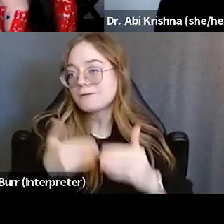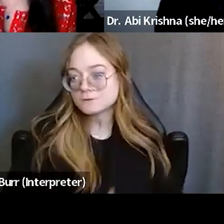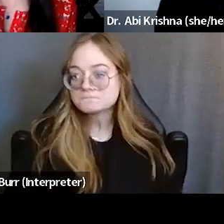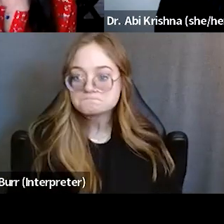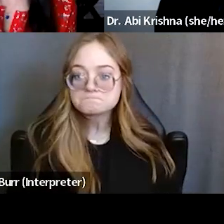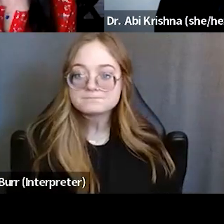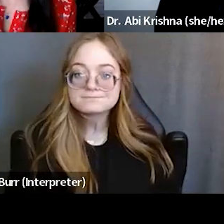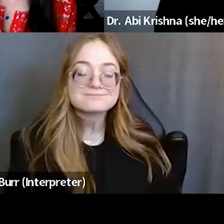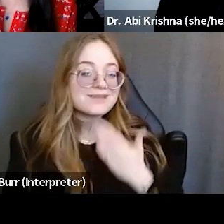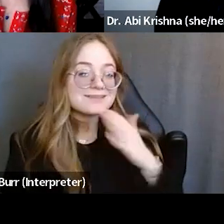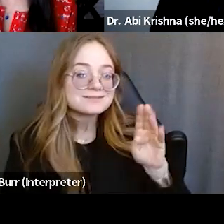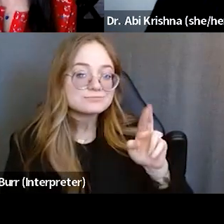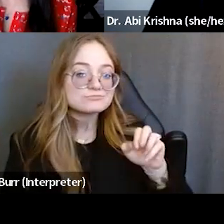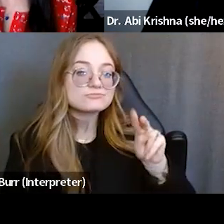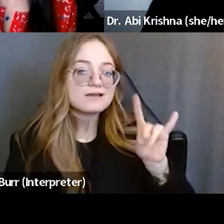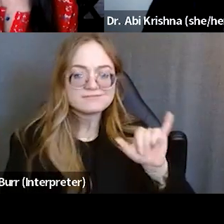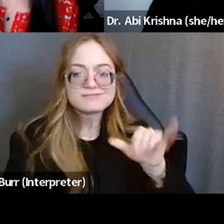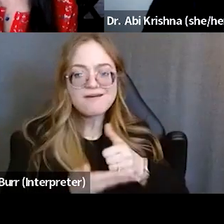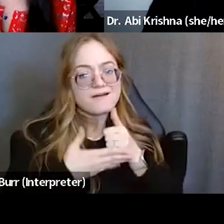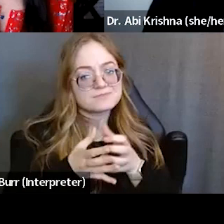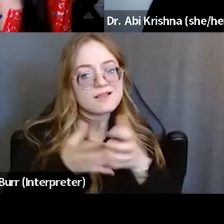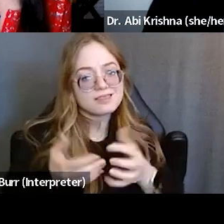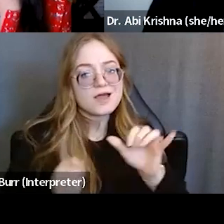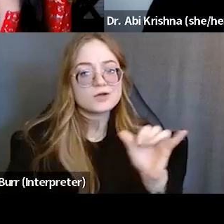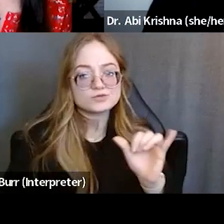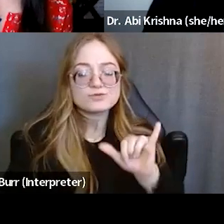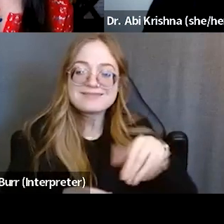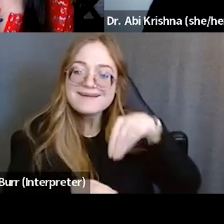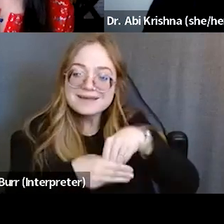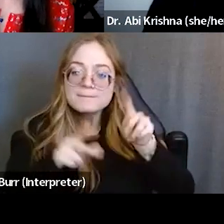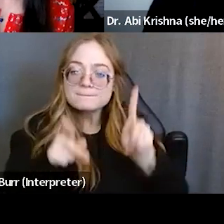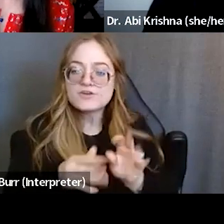Thanks, Brandy. I think that helps a lot too, that in-person connection for sure.